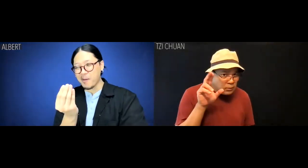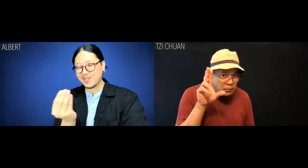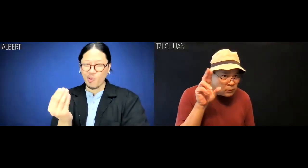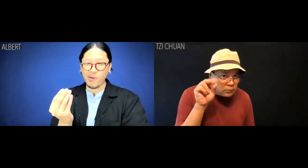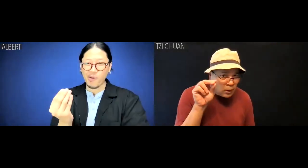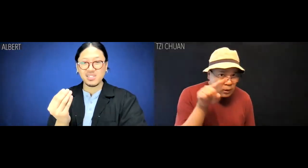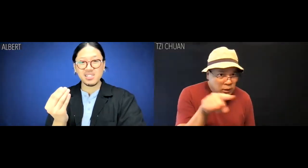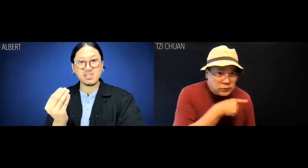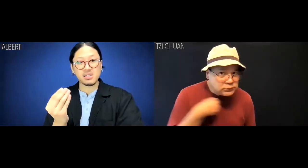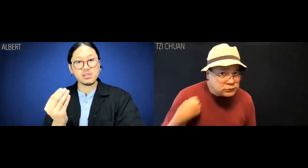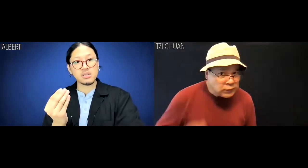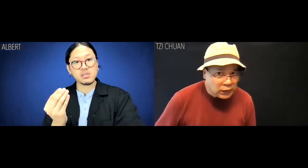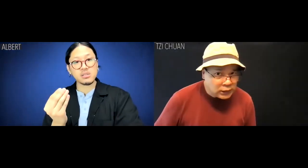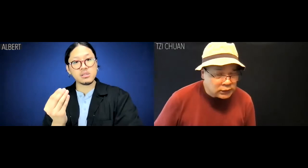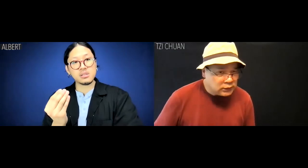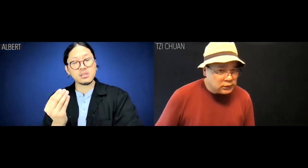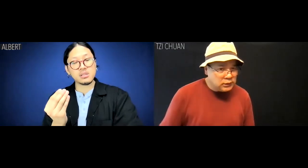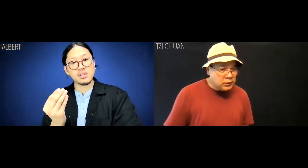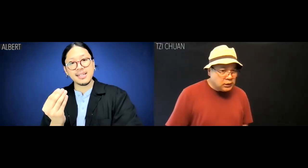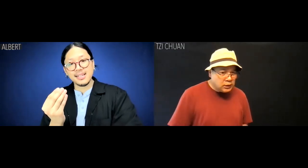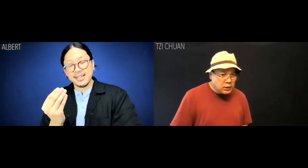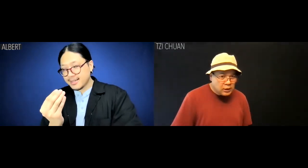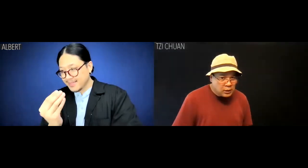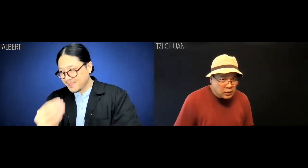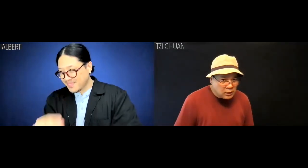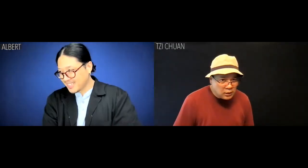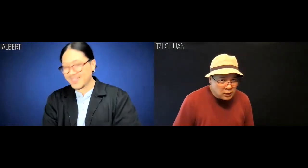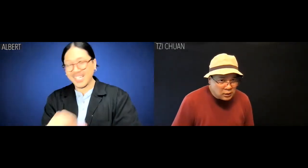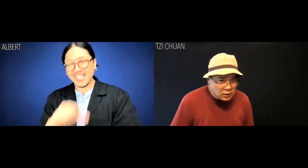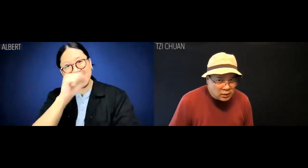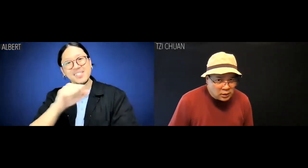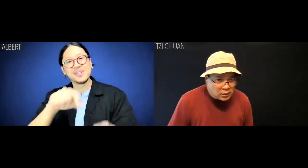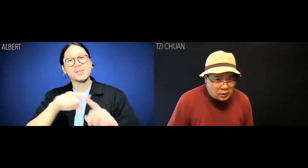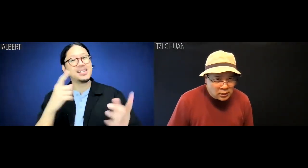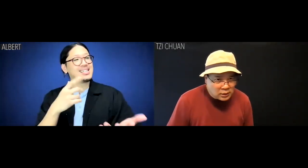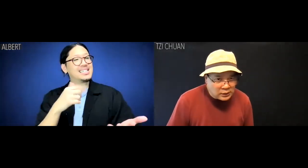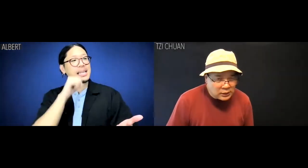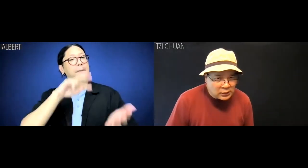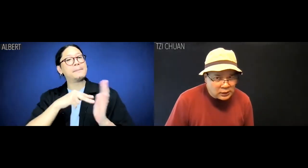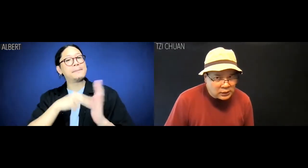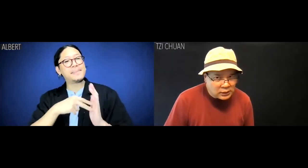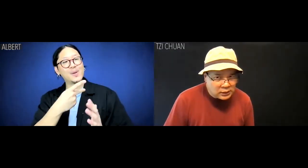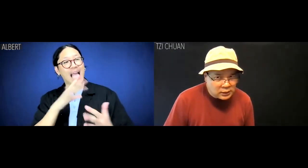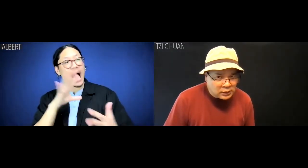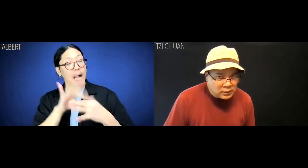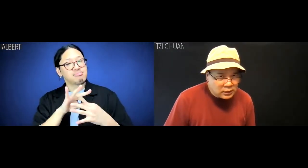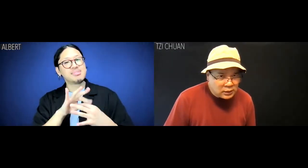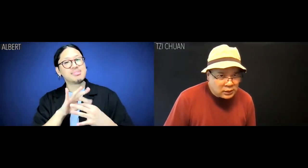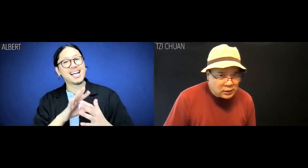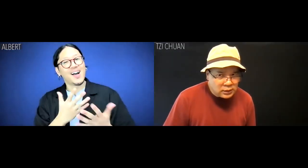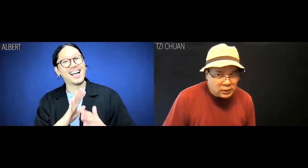Tzi Chuan: No, not Chinese? Albert: Yes, but that doesn't mean we're, like, bonded.